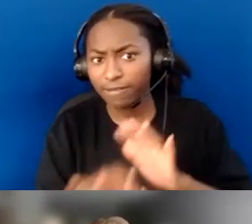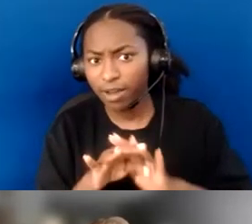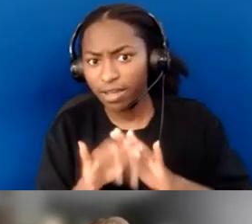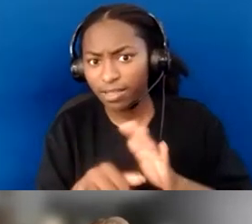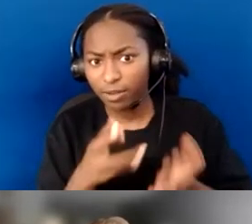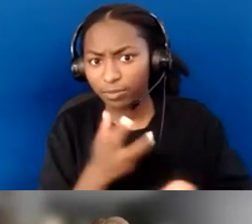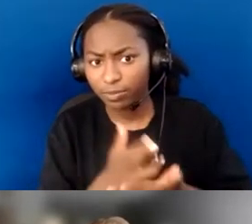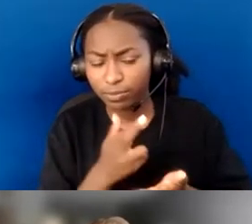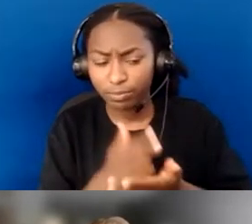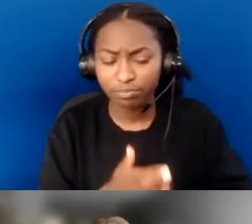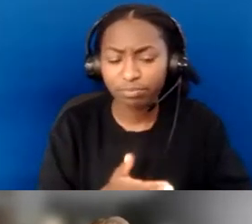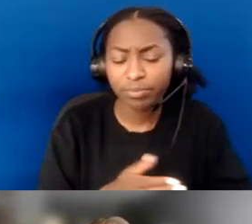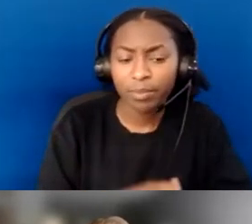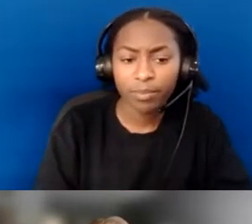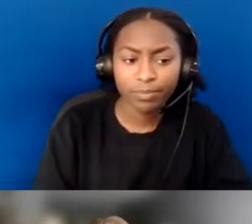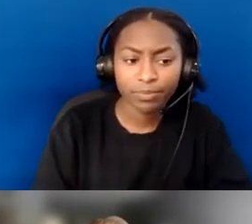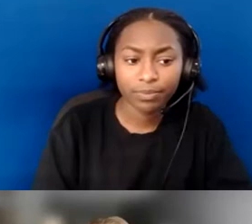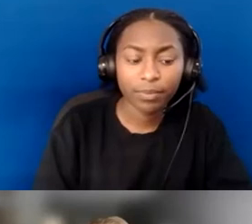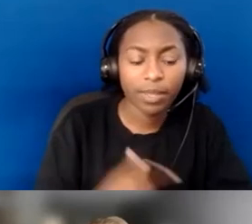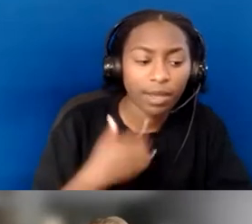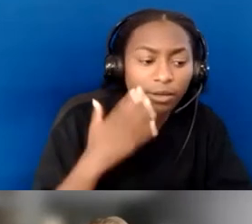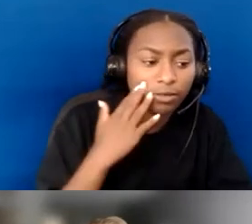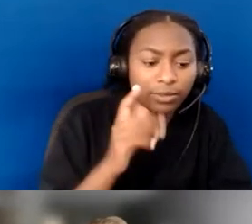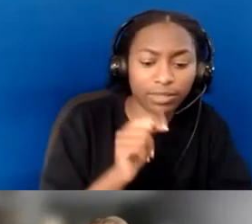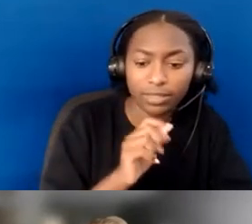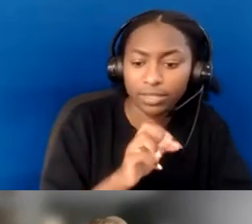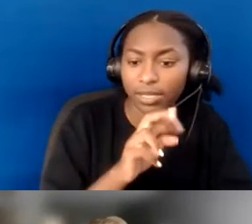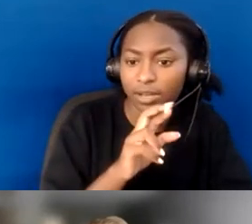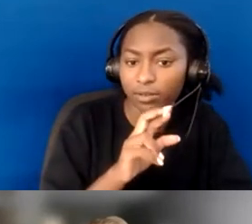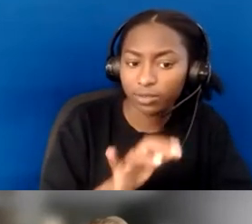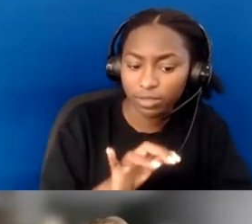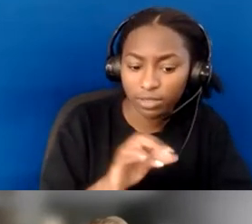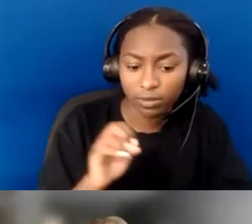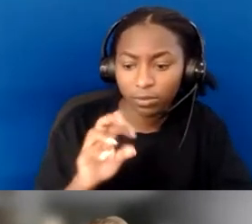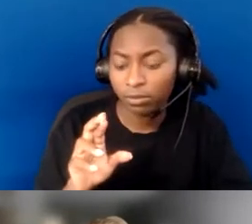I'm sure that Terry or Lindsay Wieland Capel would be able to share that as well.